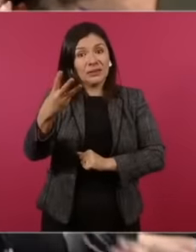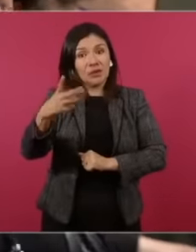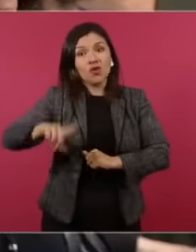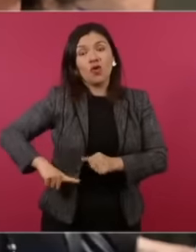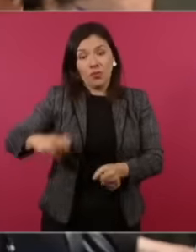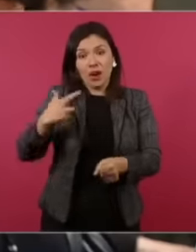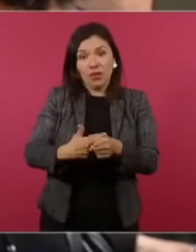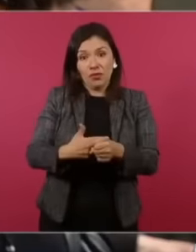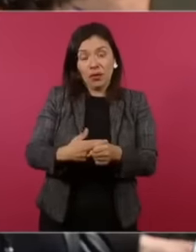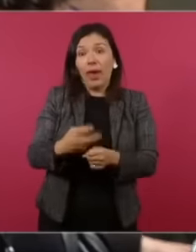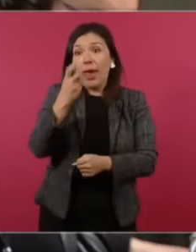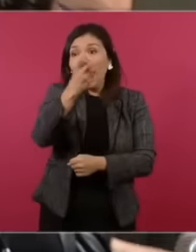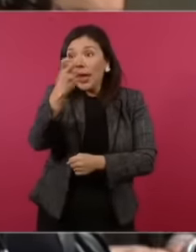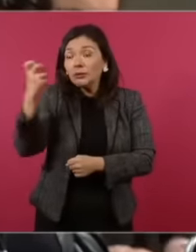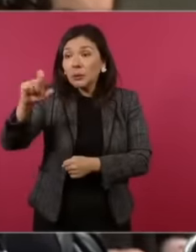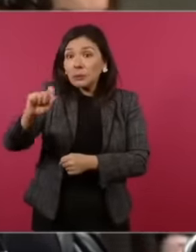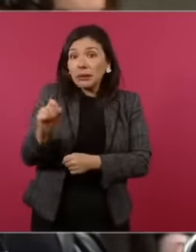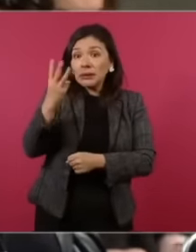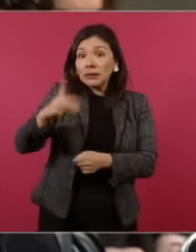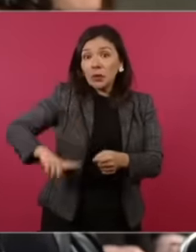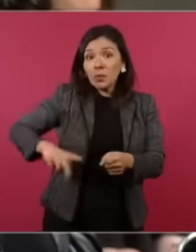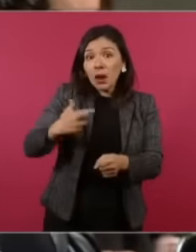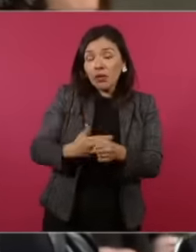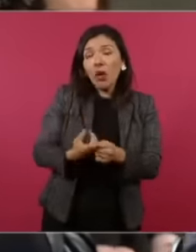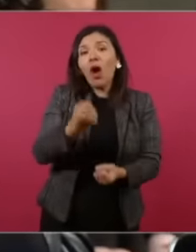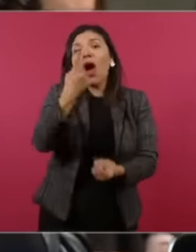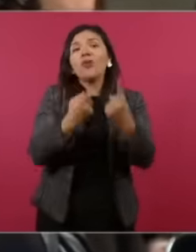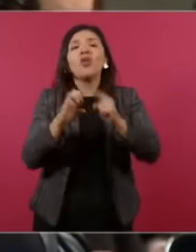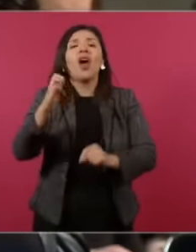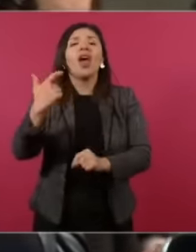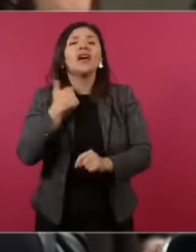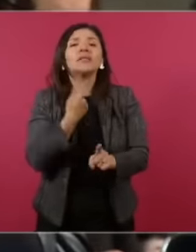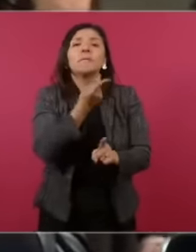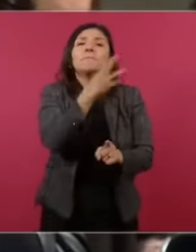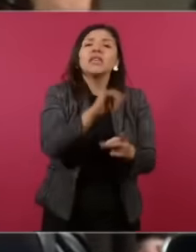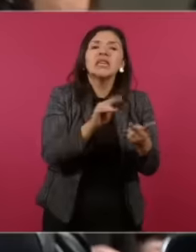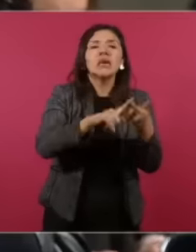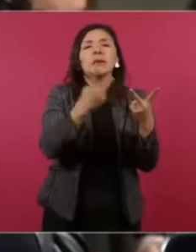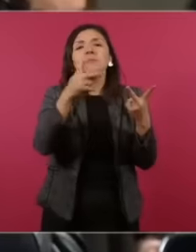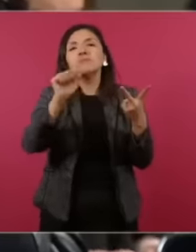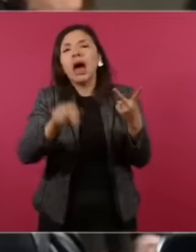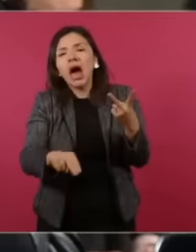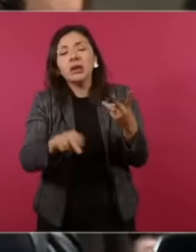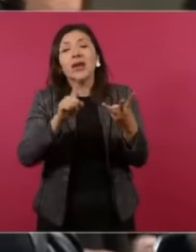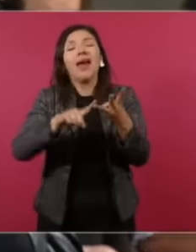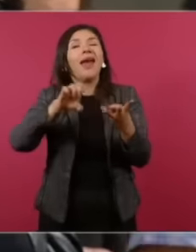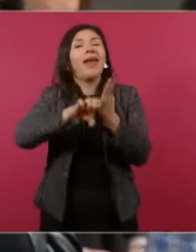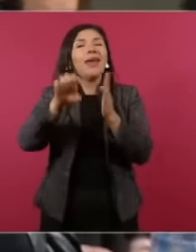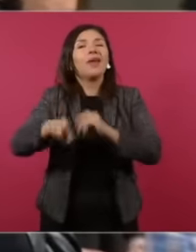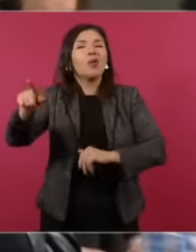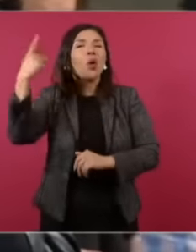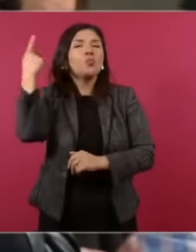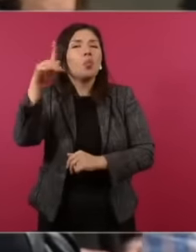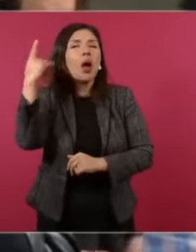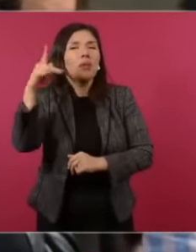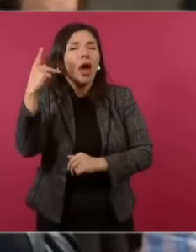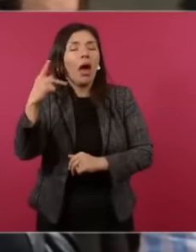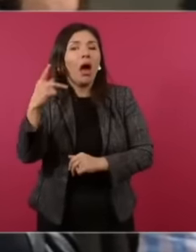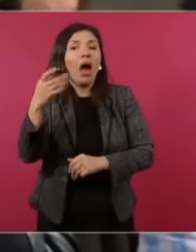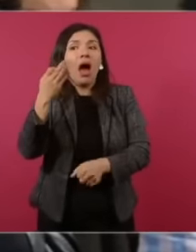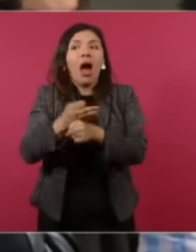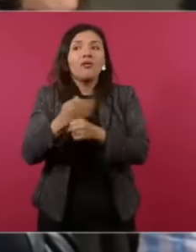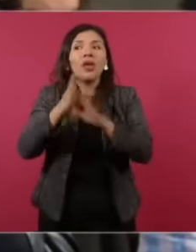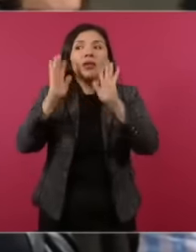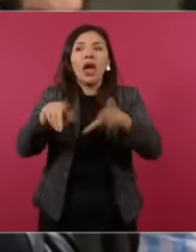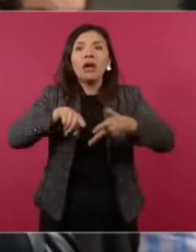some come from the PRI, others come from the bread in Puebla, for example. The media has already started and that